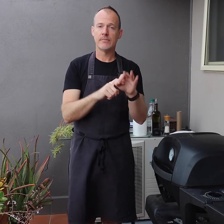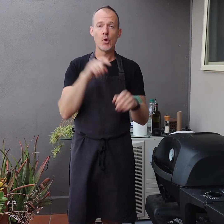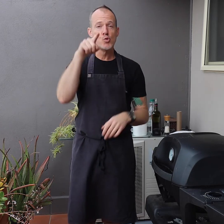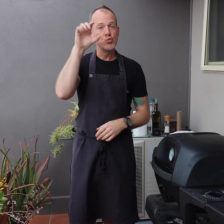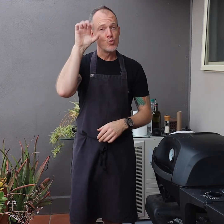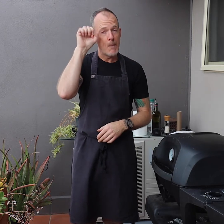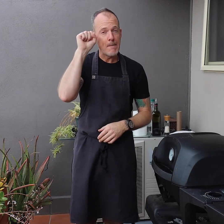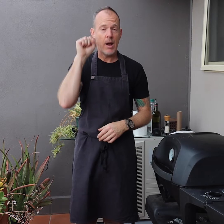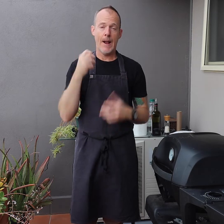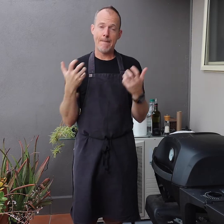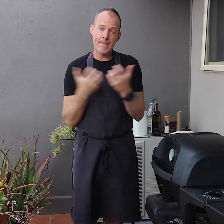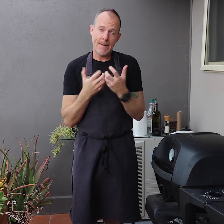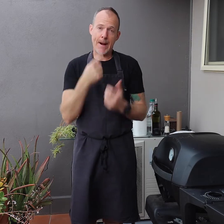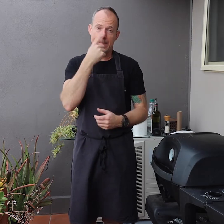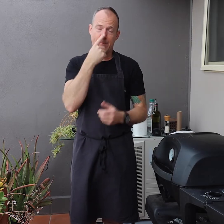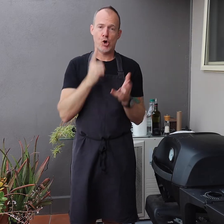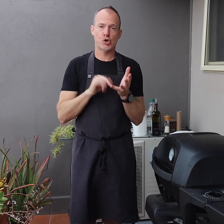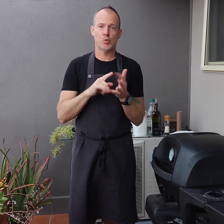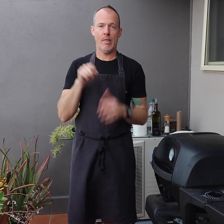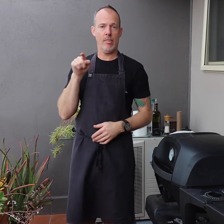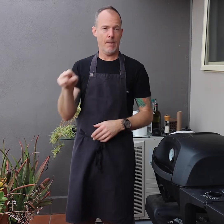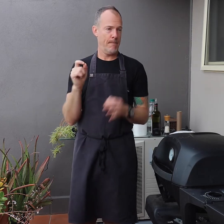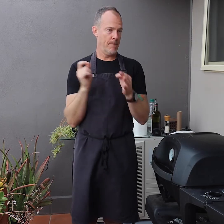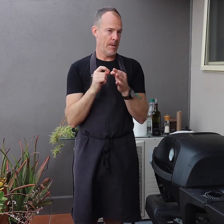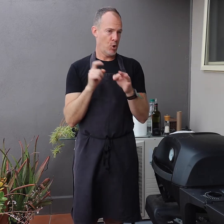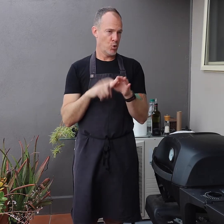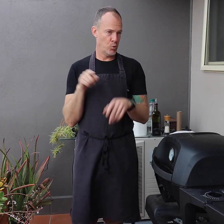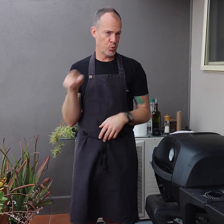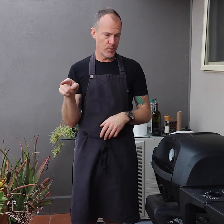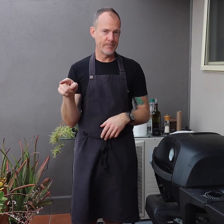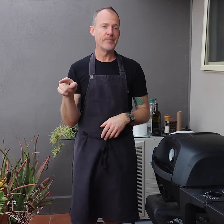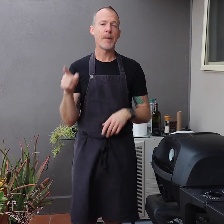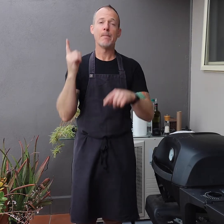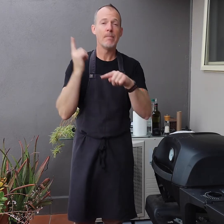remember, many people use those facilities.